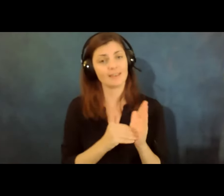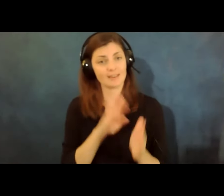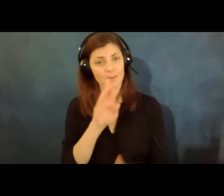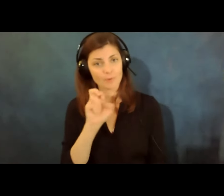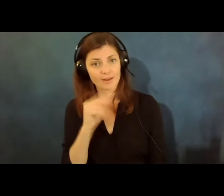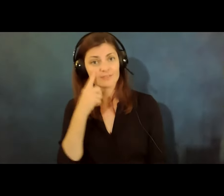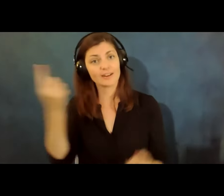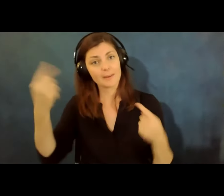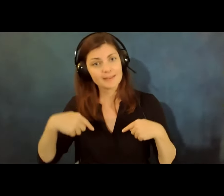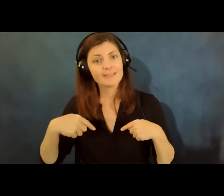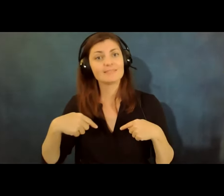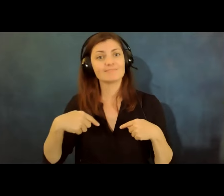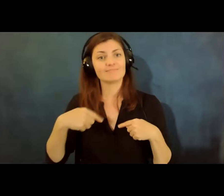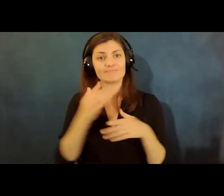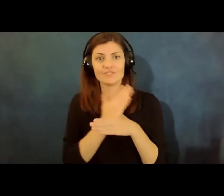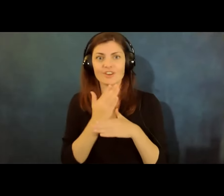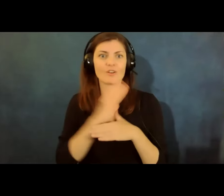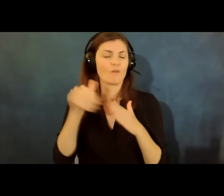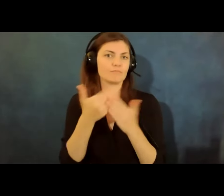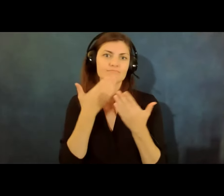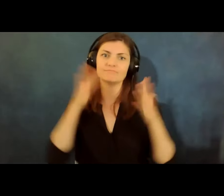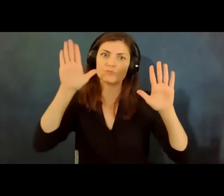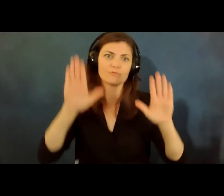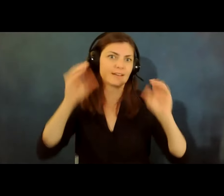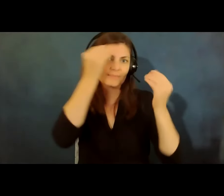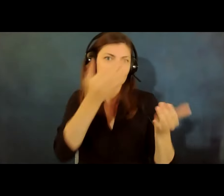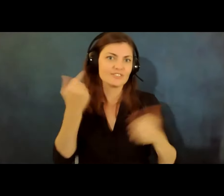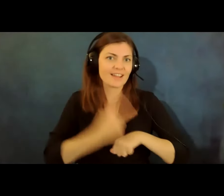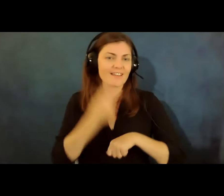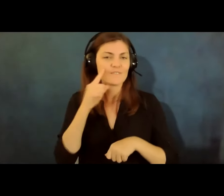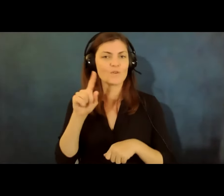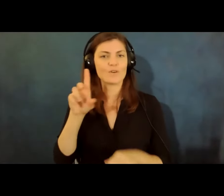and and sharing all of that great information with us today for dallas job seekers club